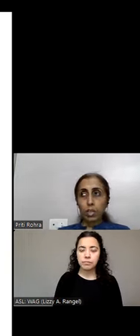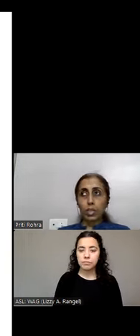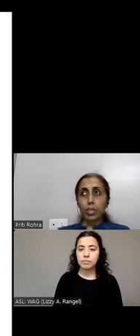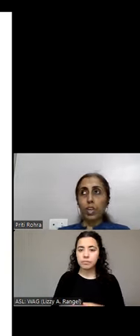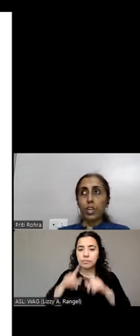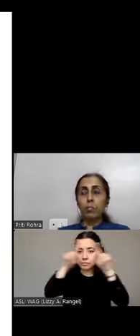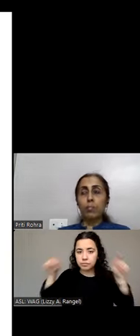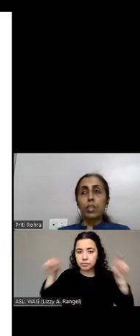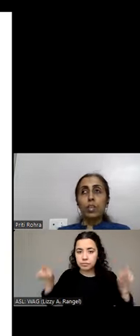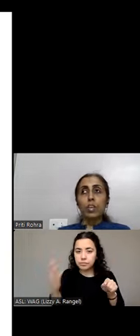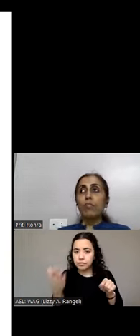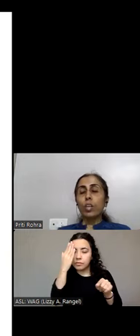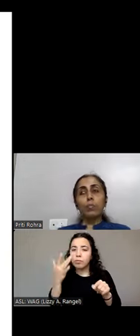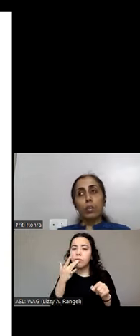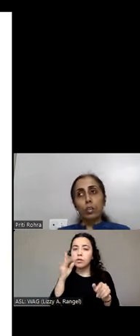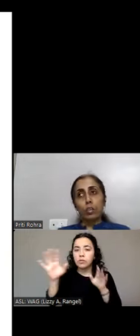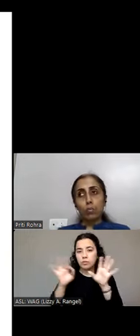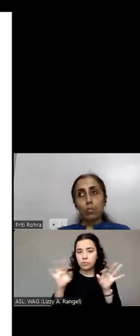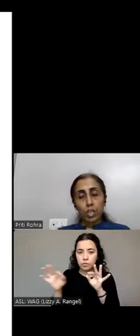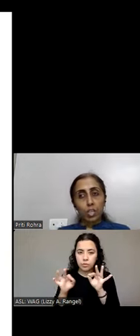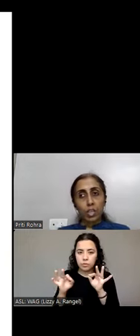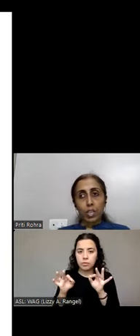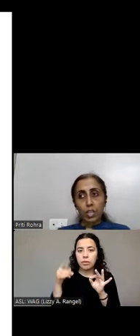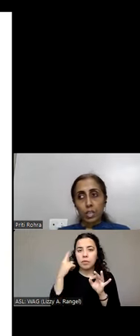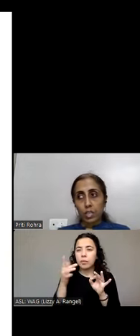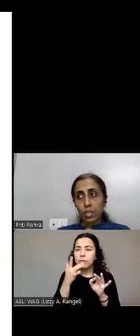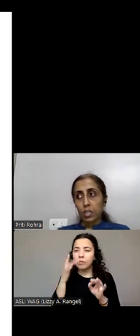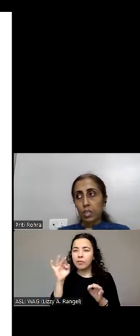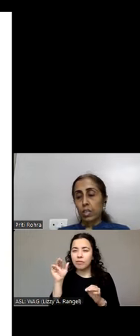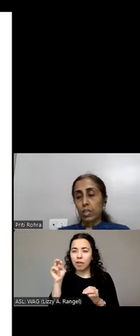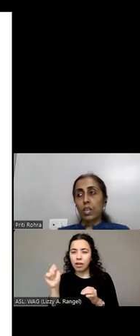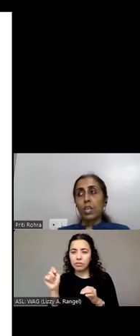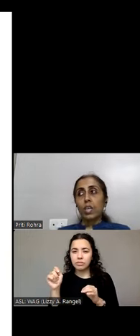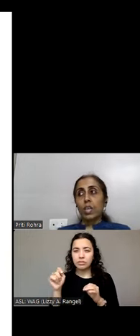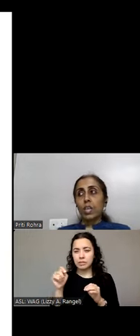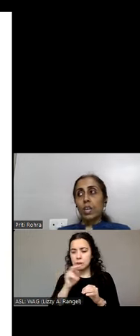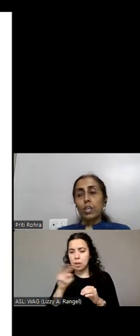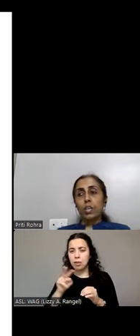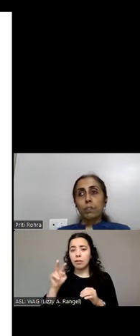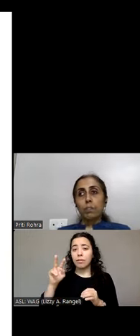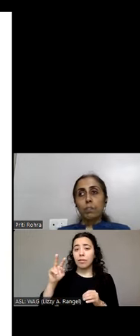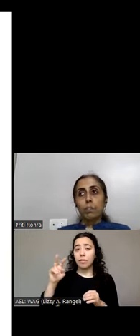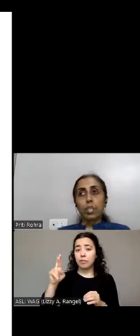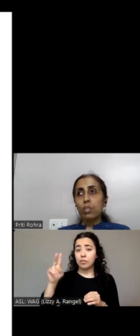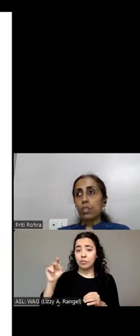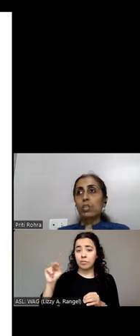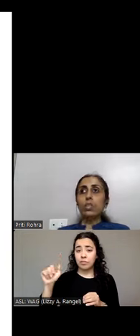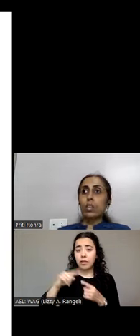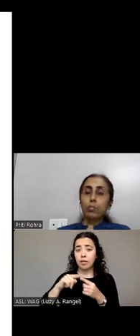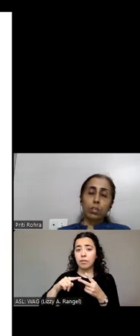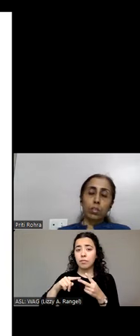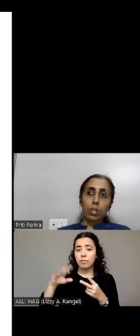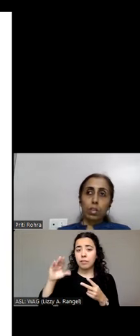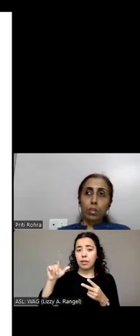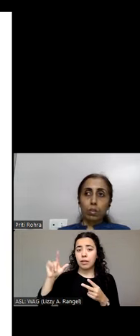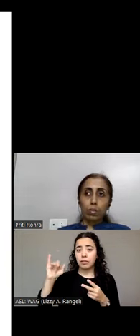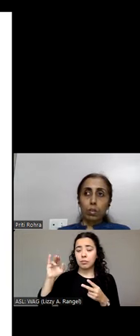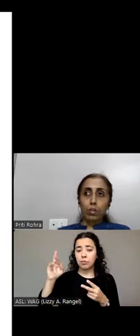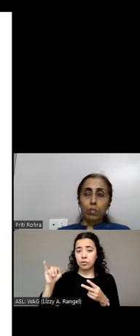And they find them comfortable to read that text. These are certain tips which